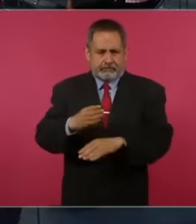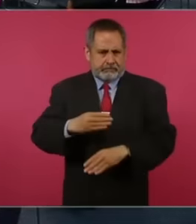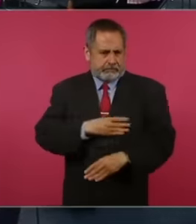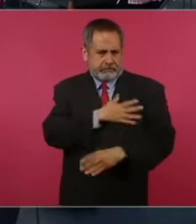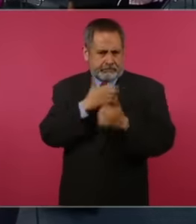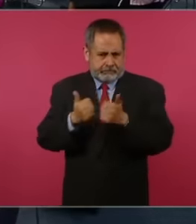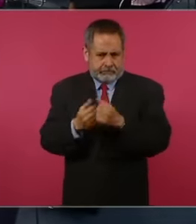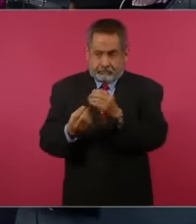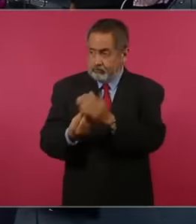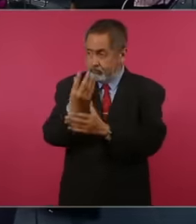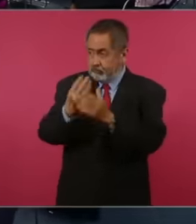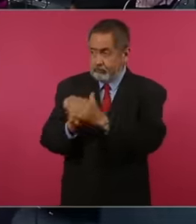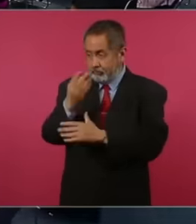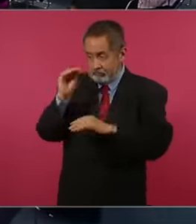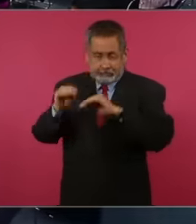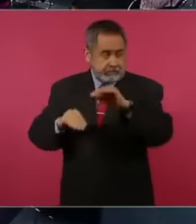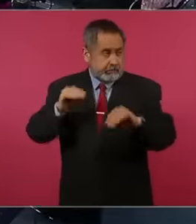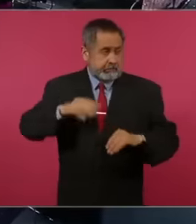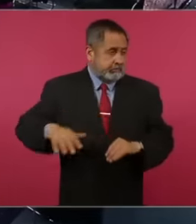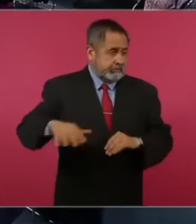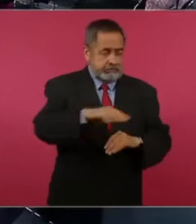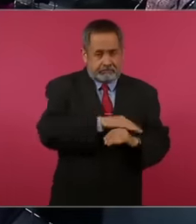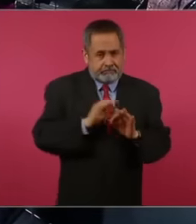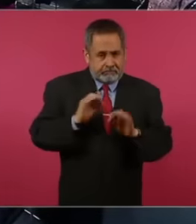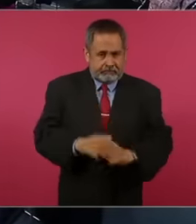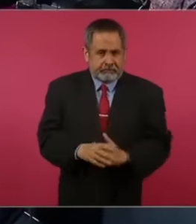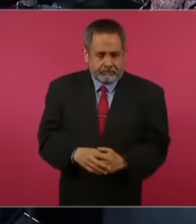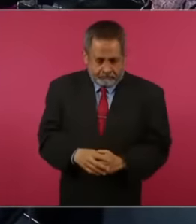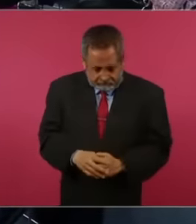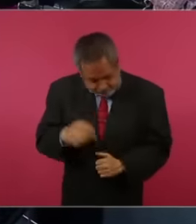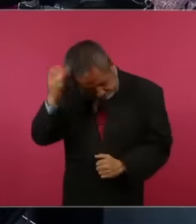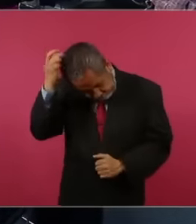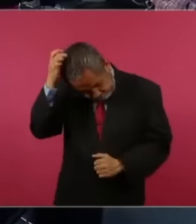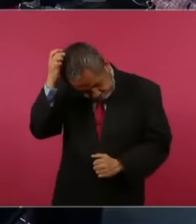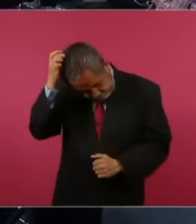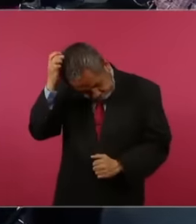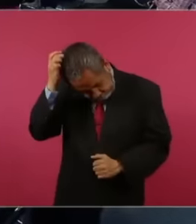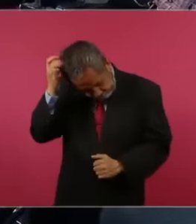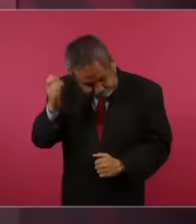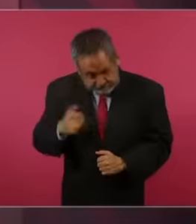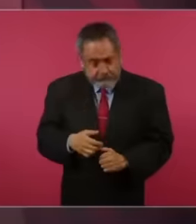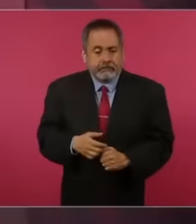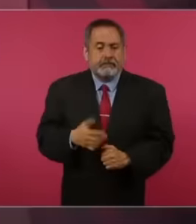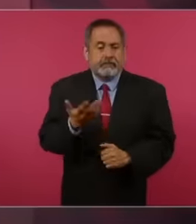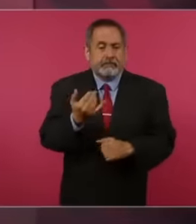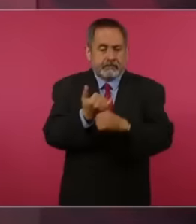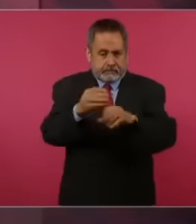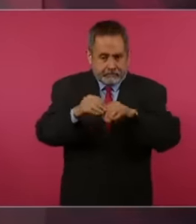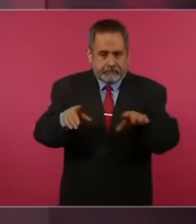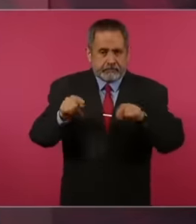new branches of the welfare bank, so information for